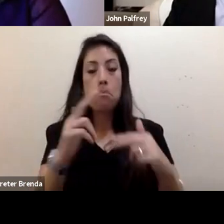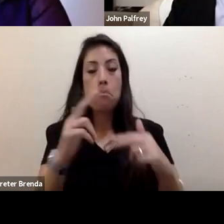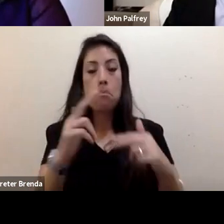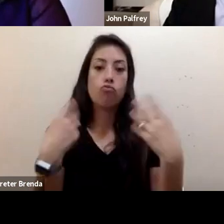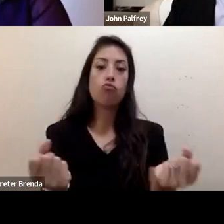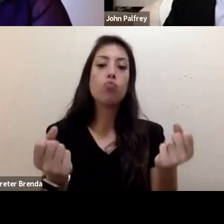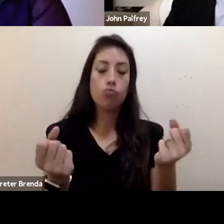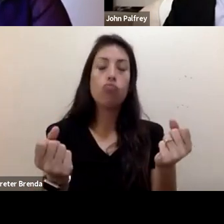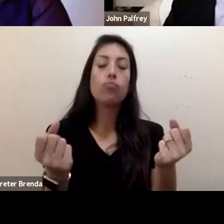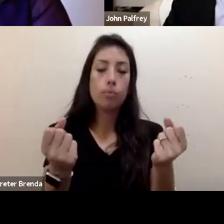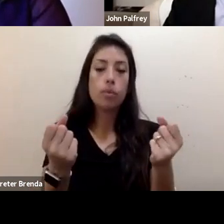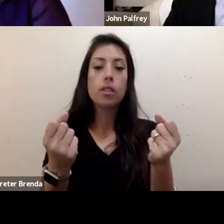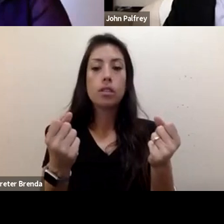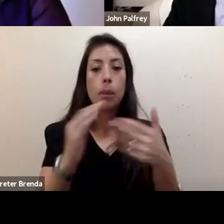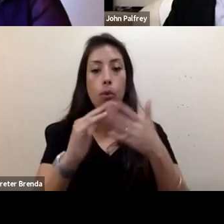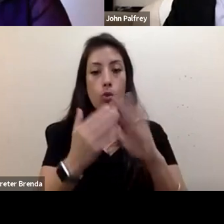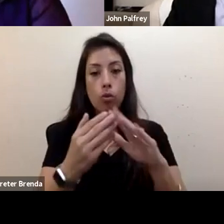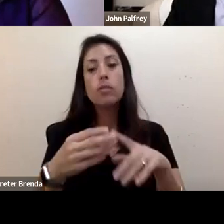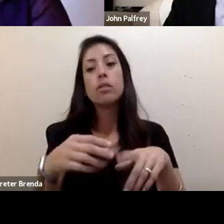And I'm very, very happy to be here on this panel today.